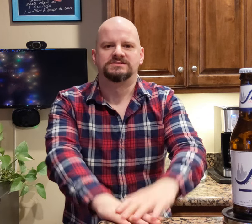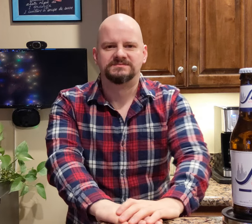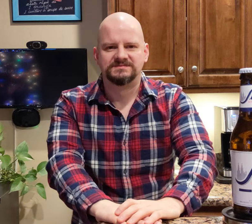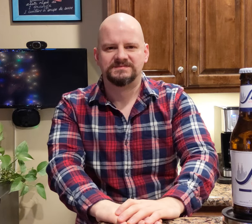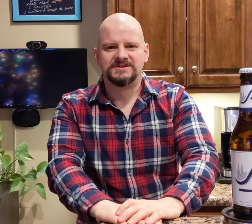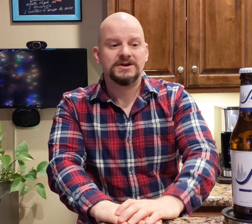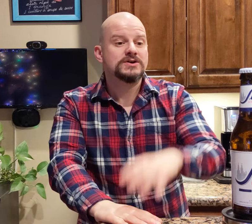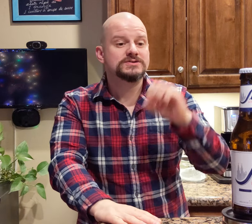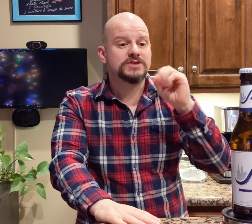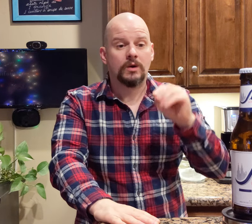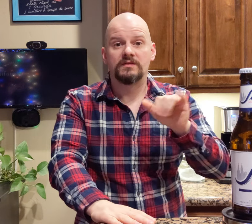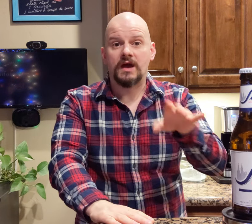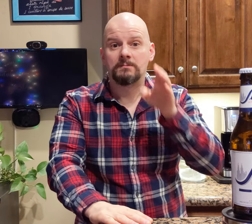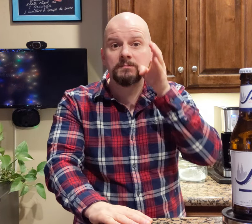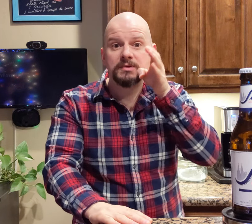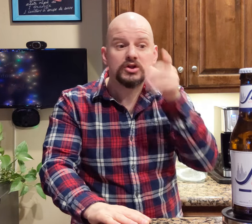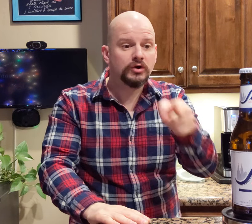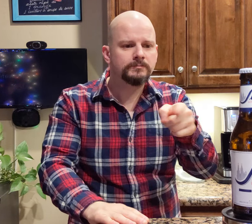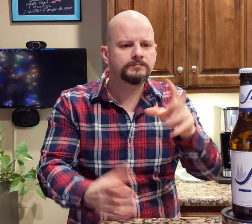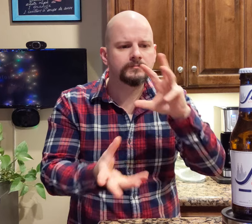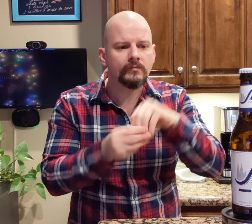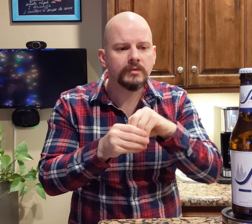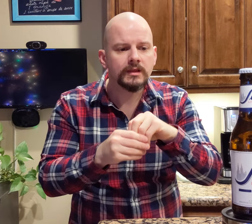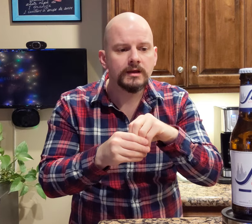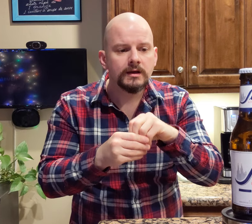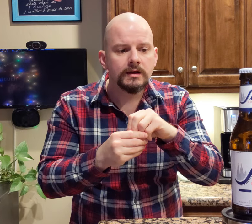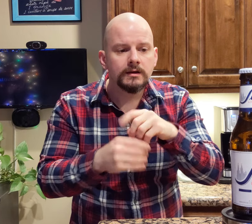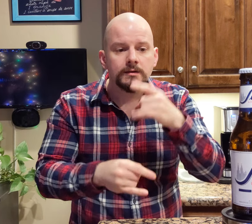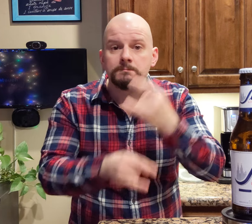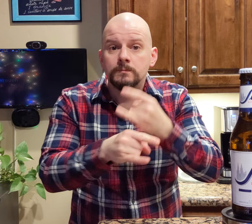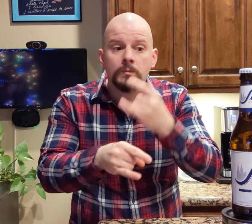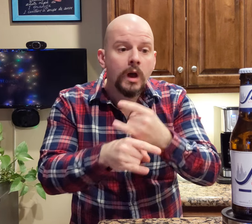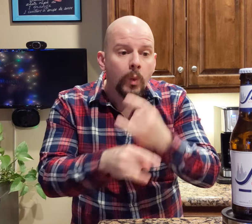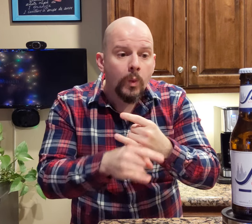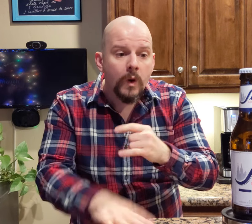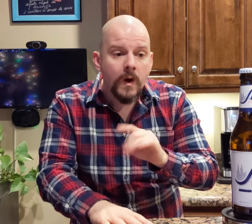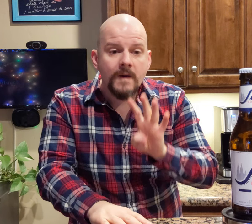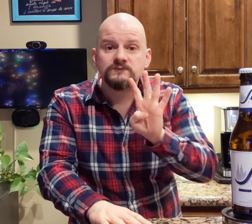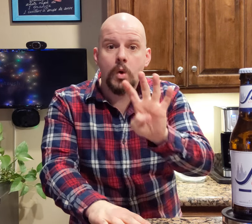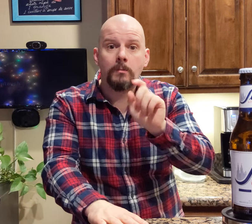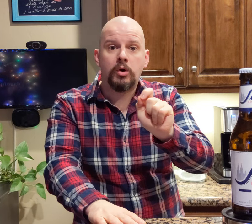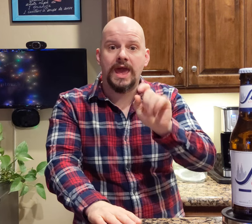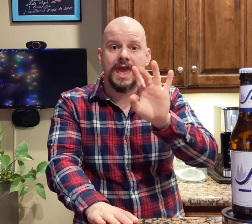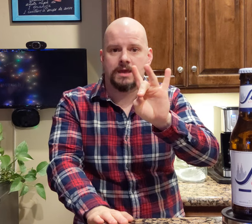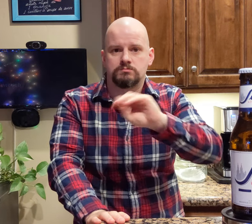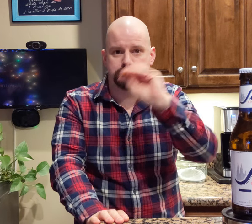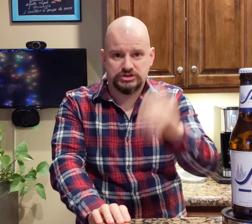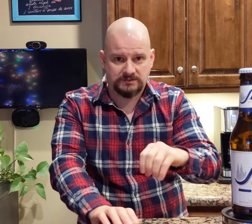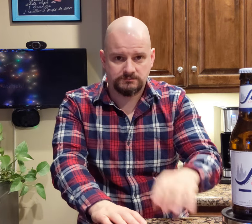Now, this beer consists of 4.8% of alcohol.